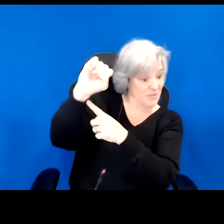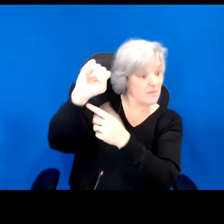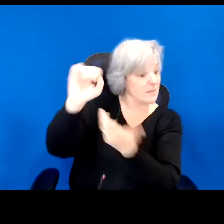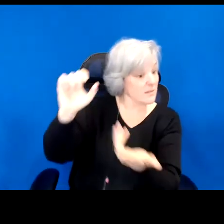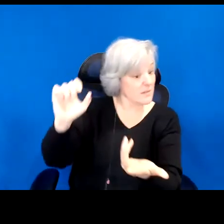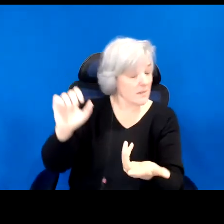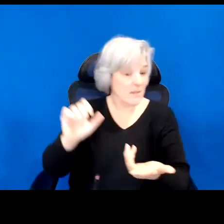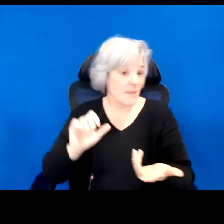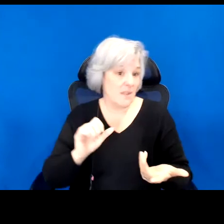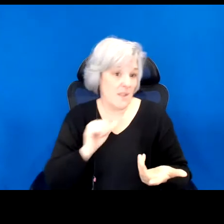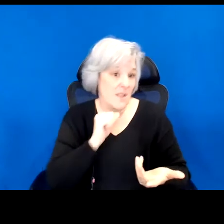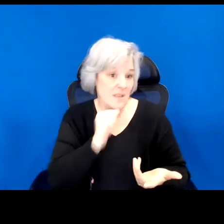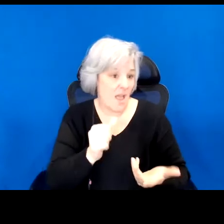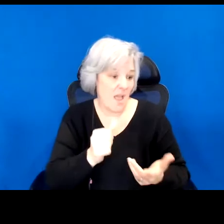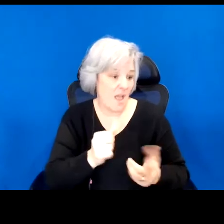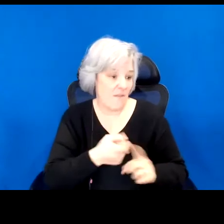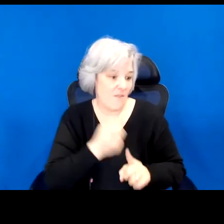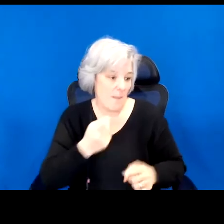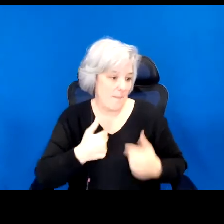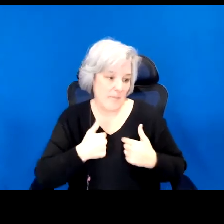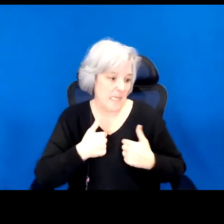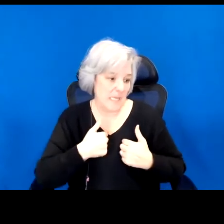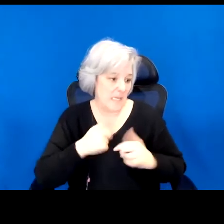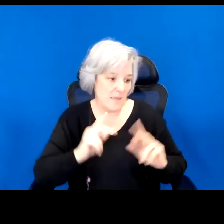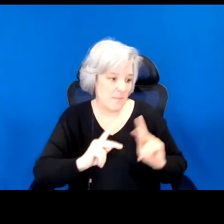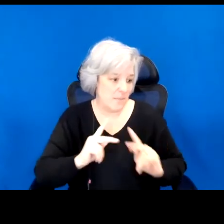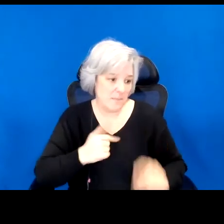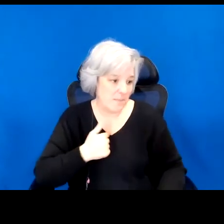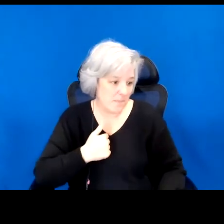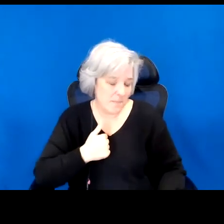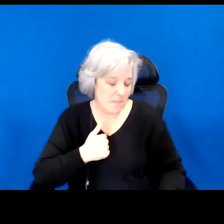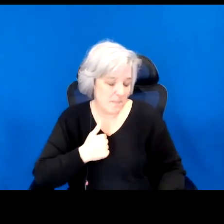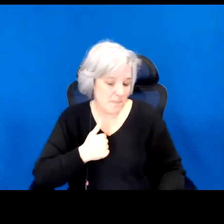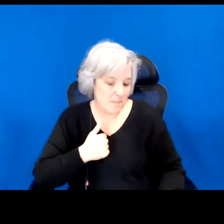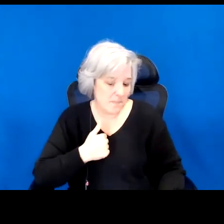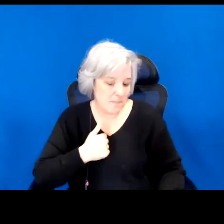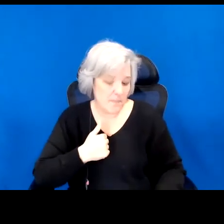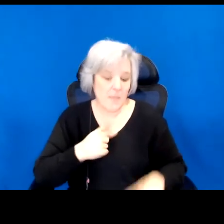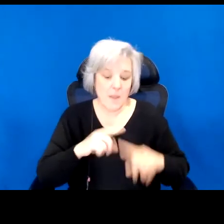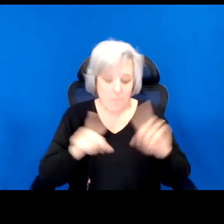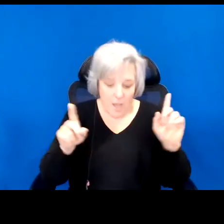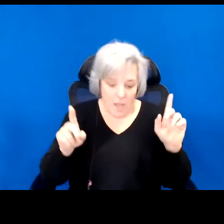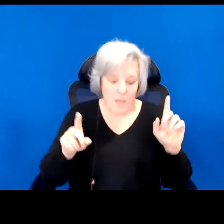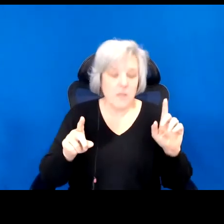to come from people like me. But shouldn't the immediate threat of human